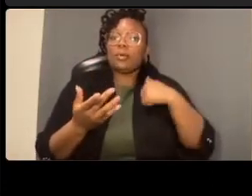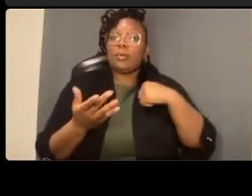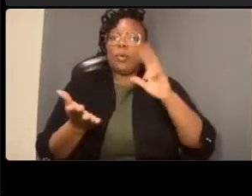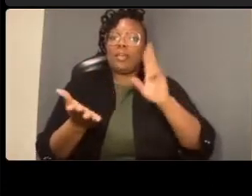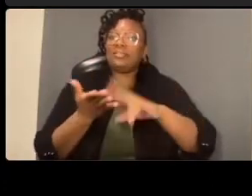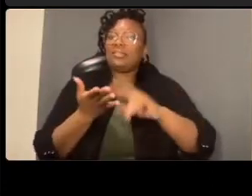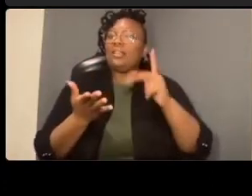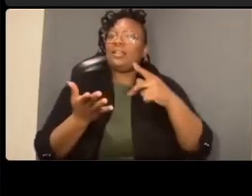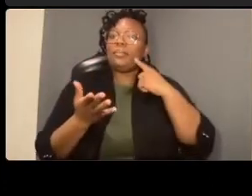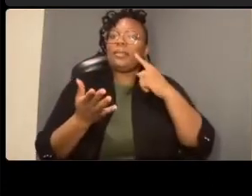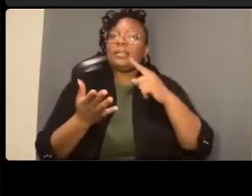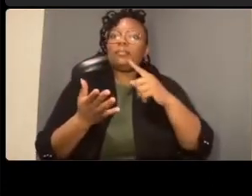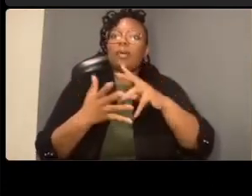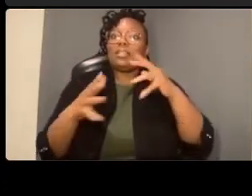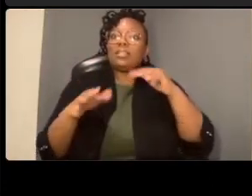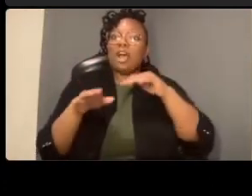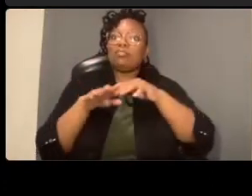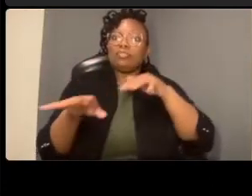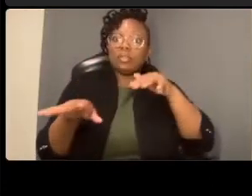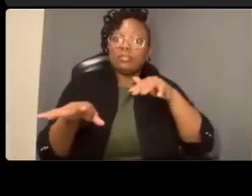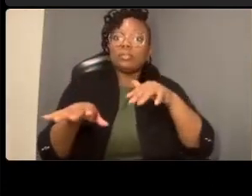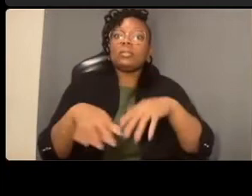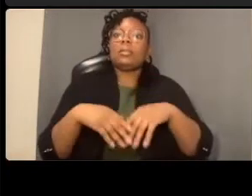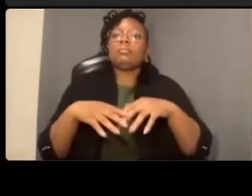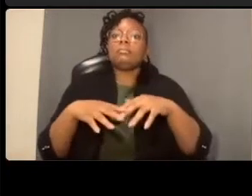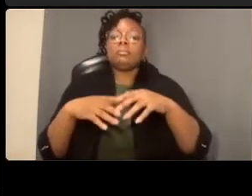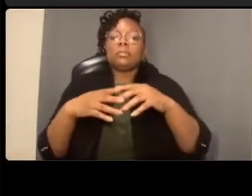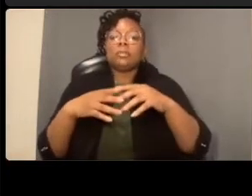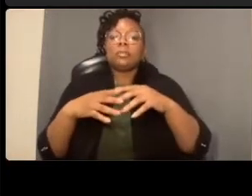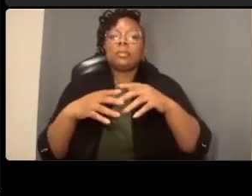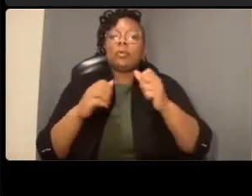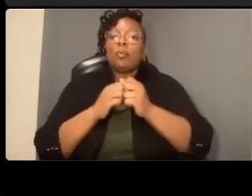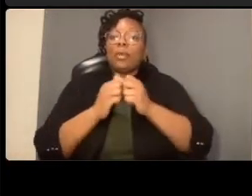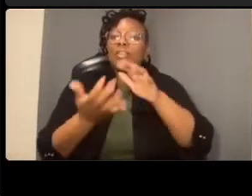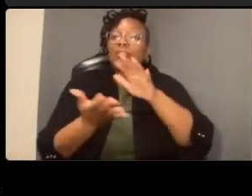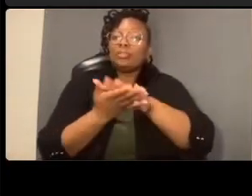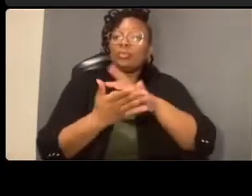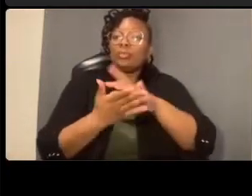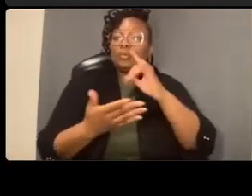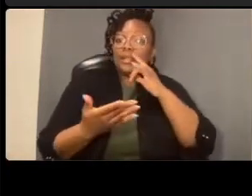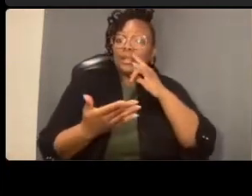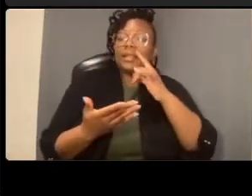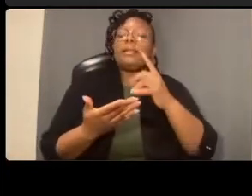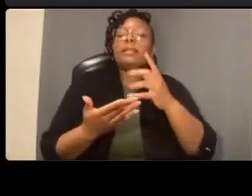in exchange for helping out a few number of cyclists so i'm curious about how you're